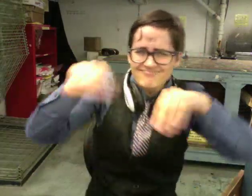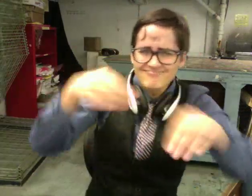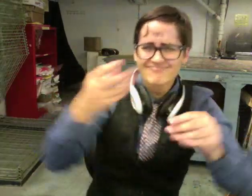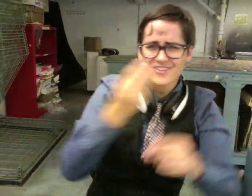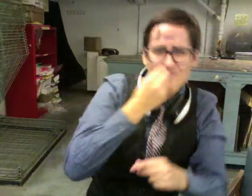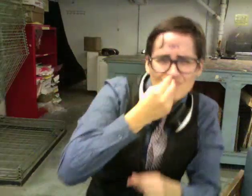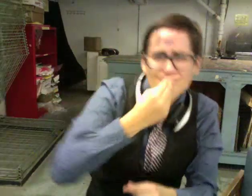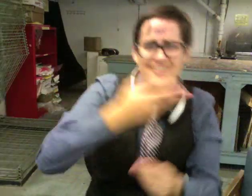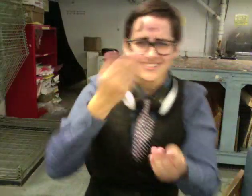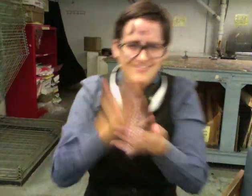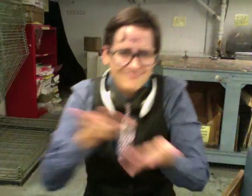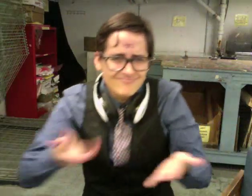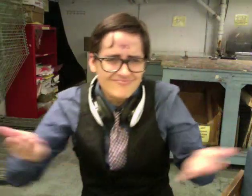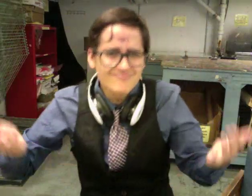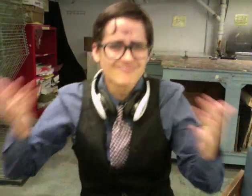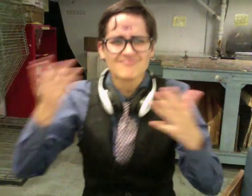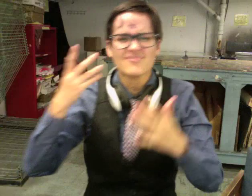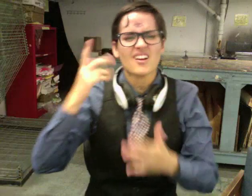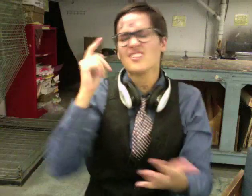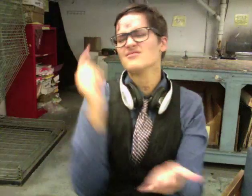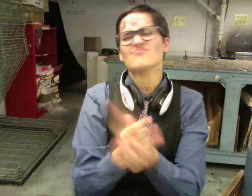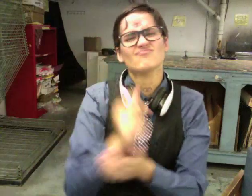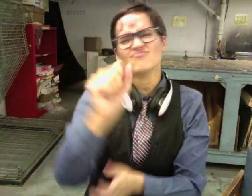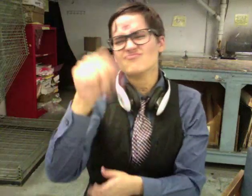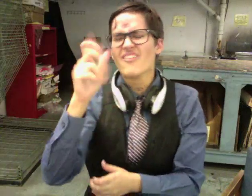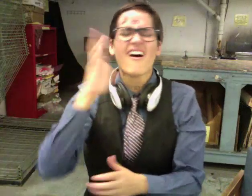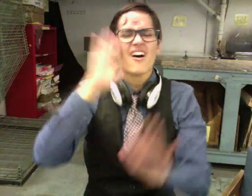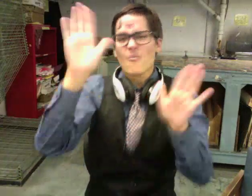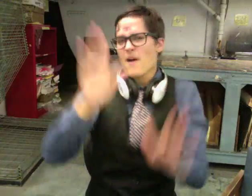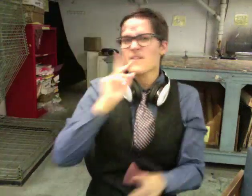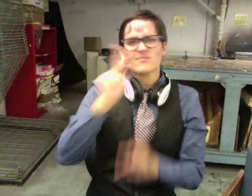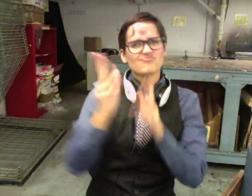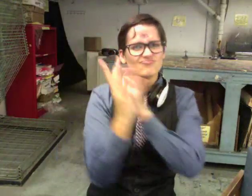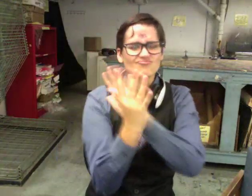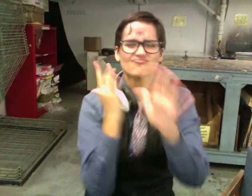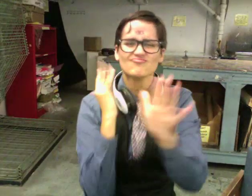vendors and merchants to turn into a bustling public marketplace.